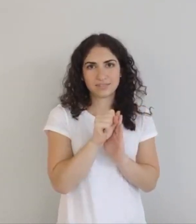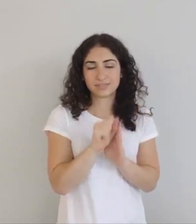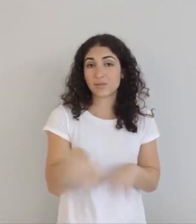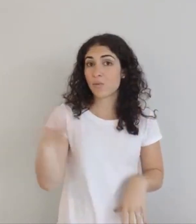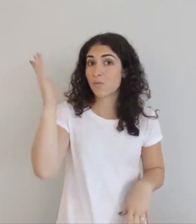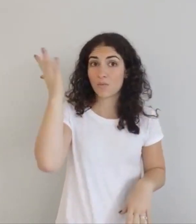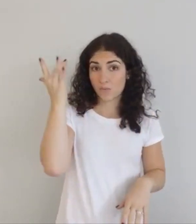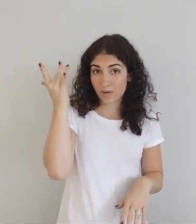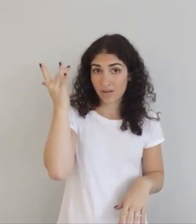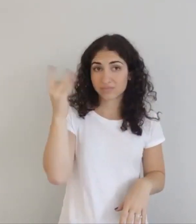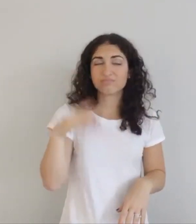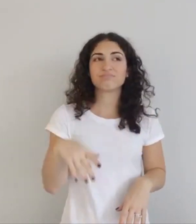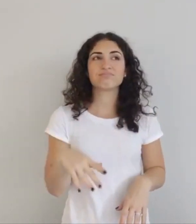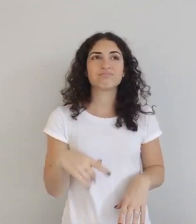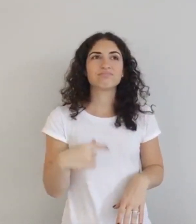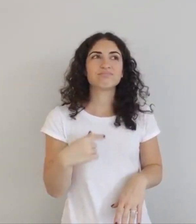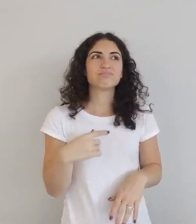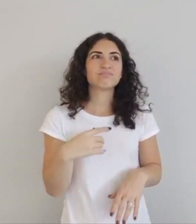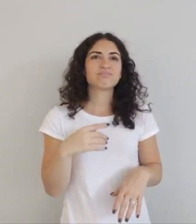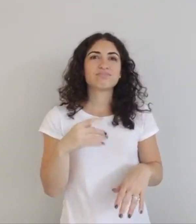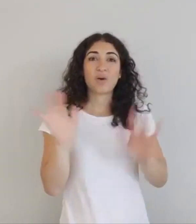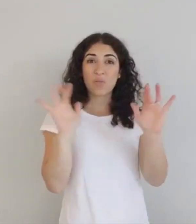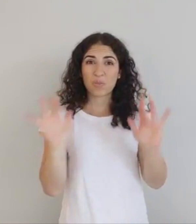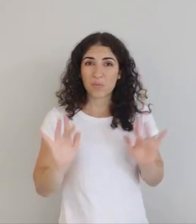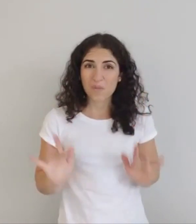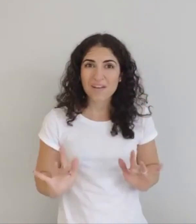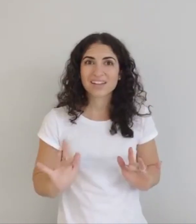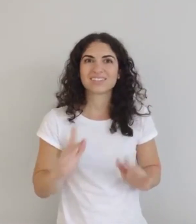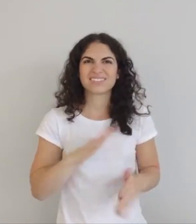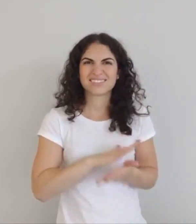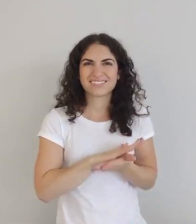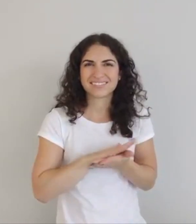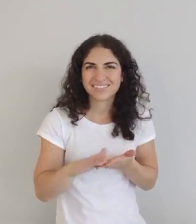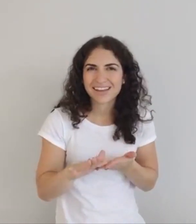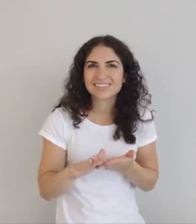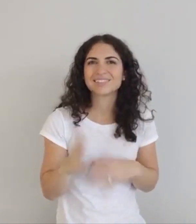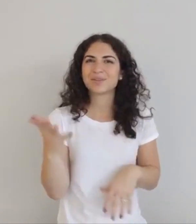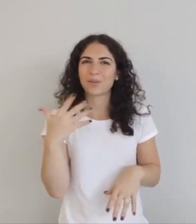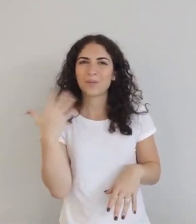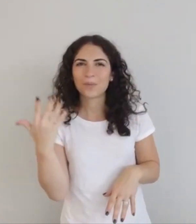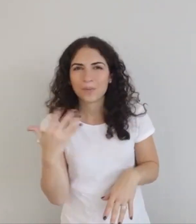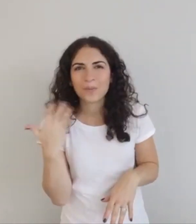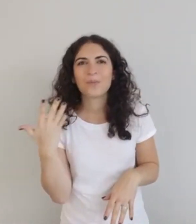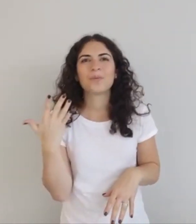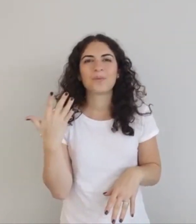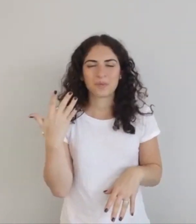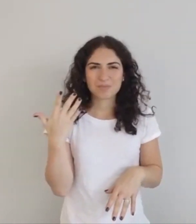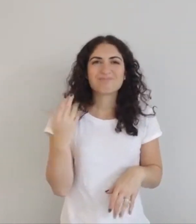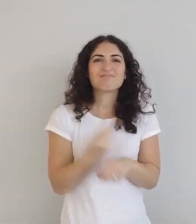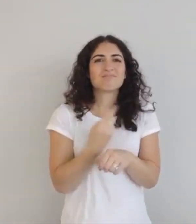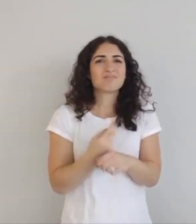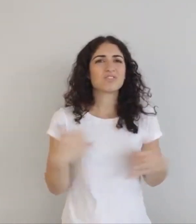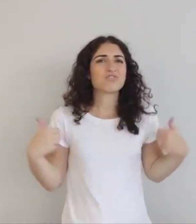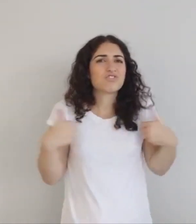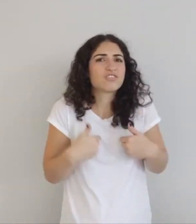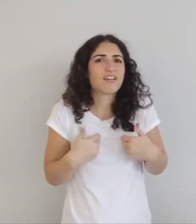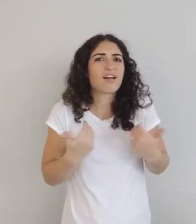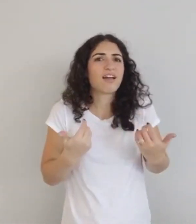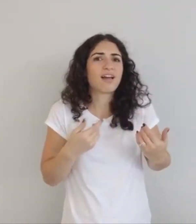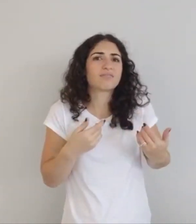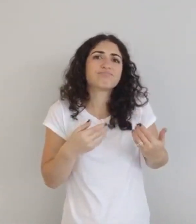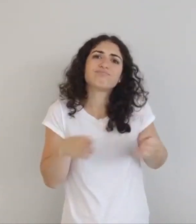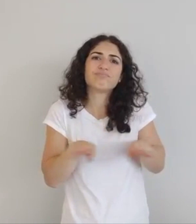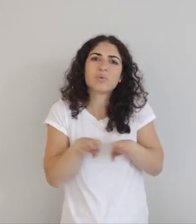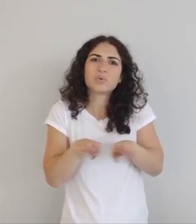Why? The weather is so nice! It's cool... you can wear a jacket,